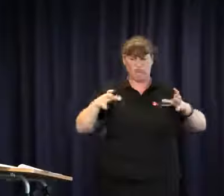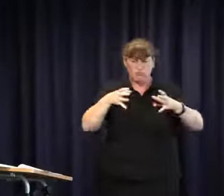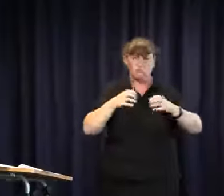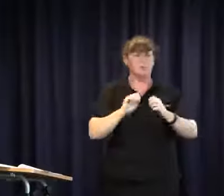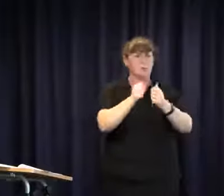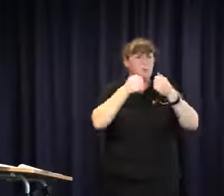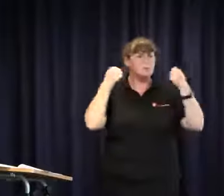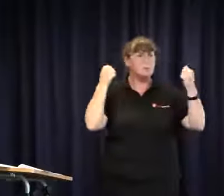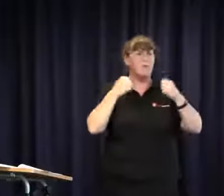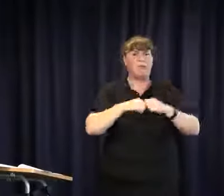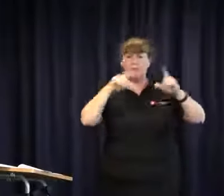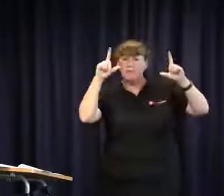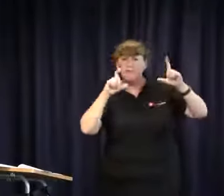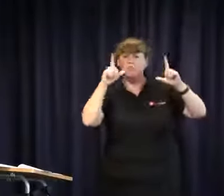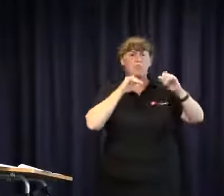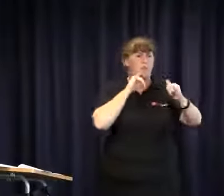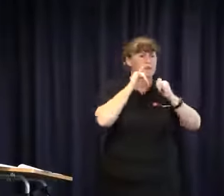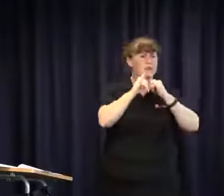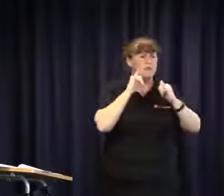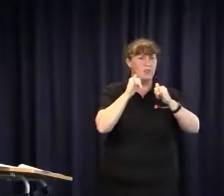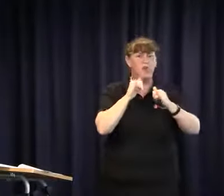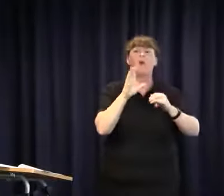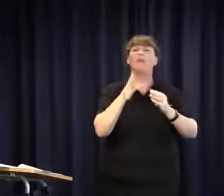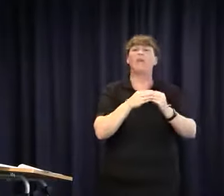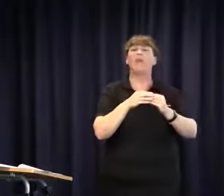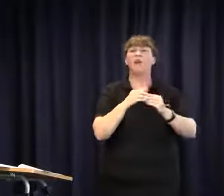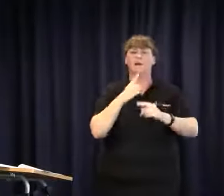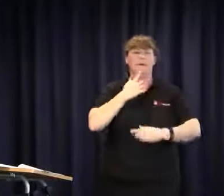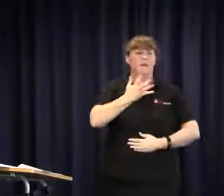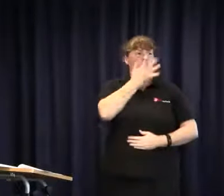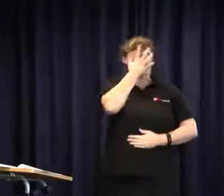in that process. As a group, collectively, they were able to get media interviews and